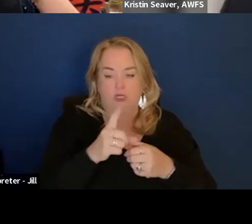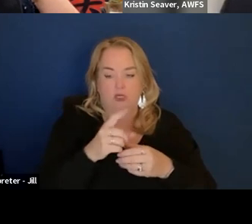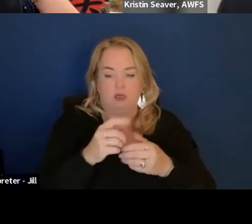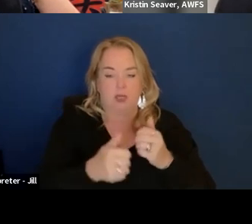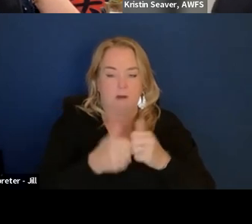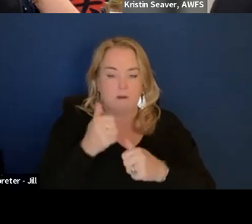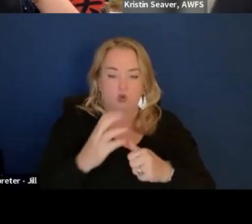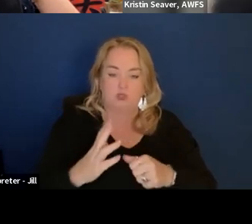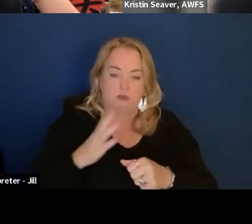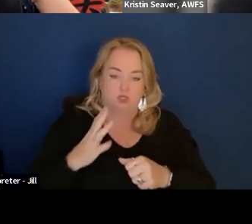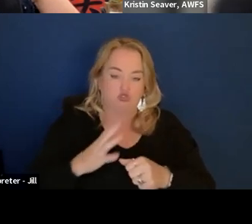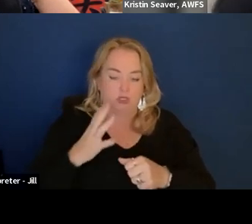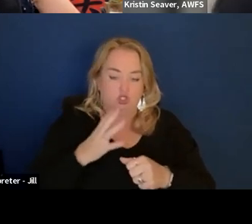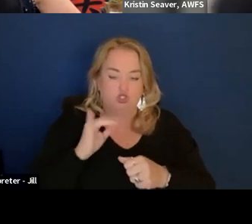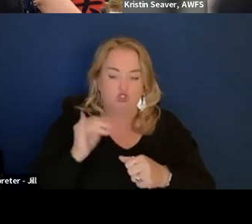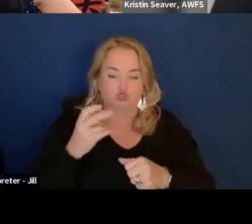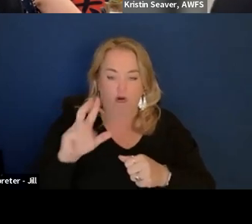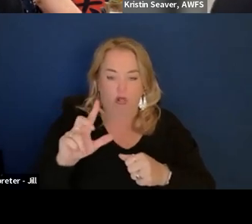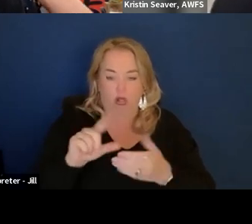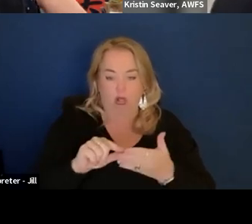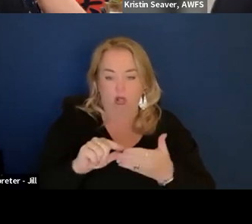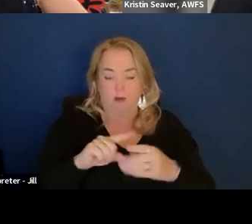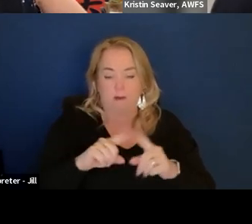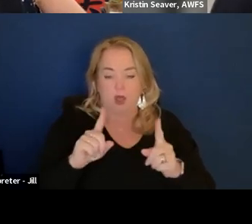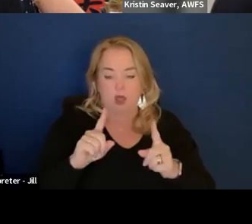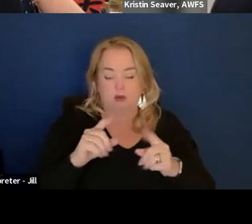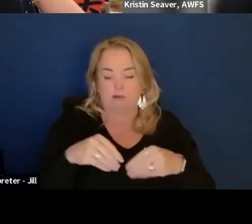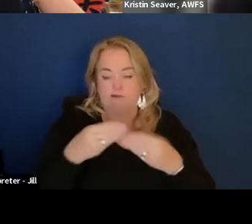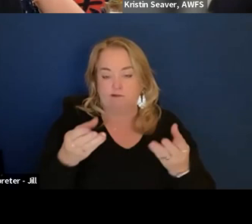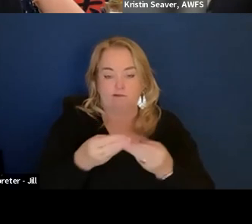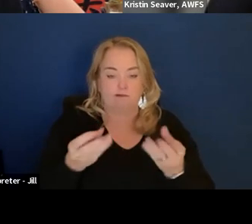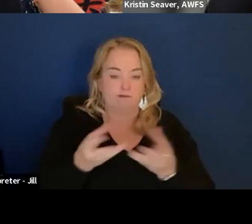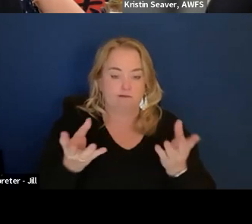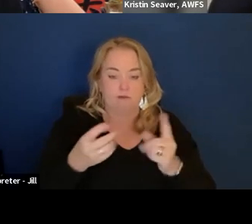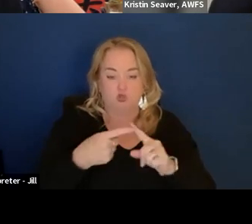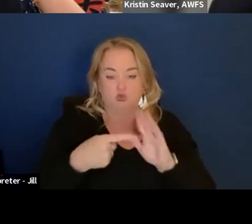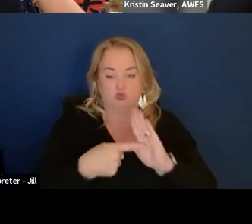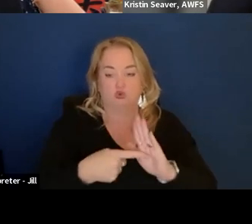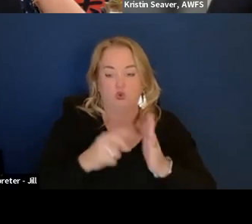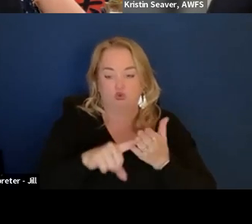like we just want to get the research out there and people could click the link and see it. Like they're not going to attack the paywall.